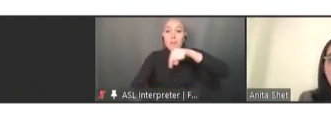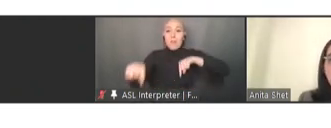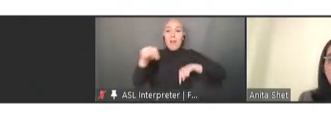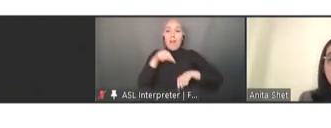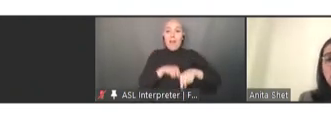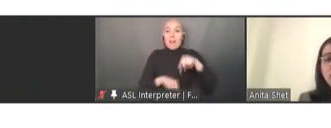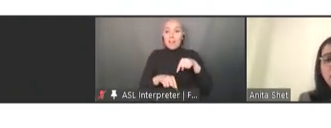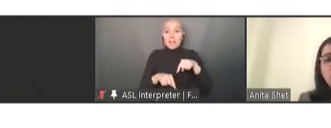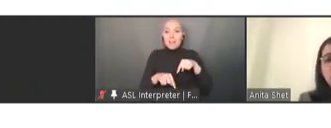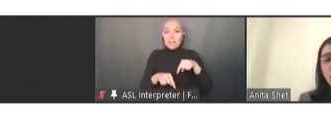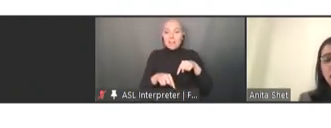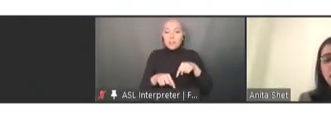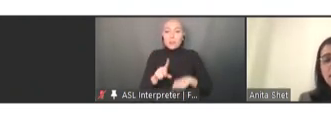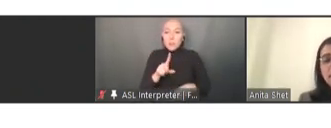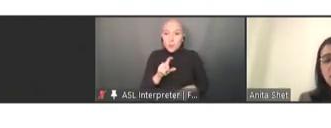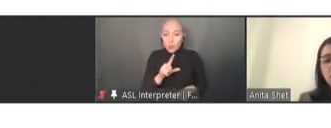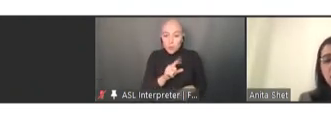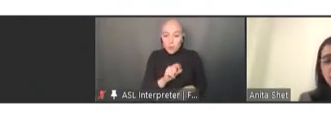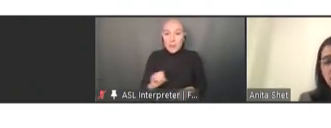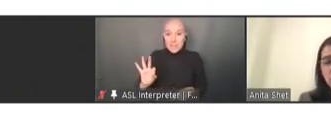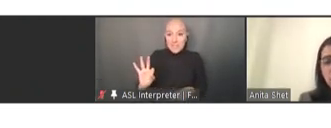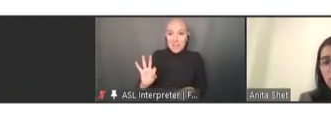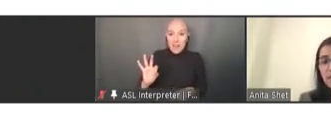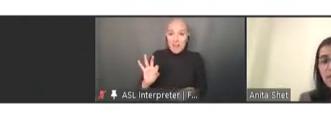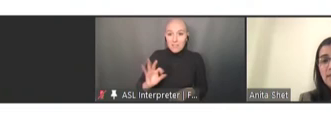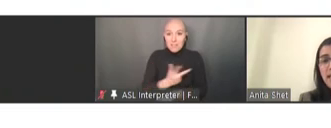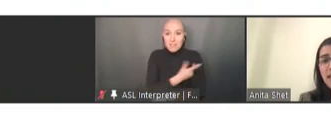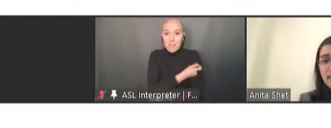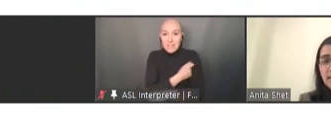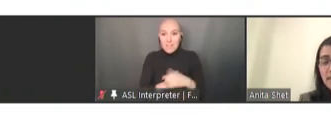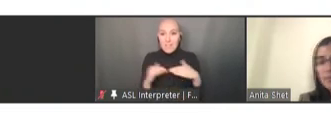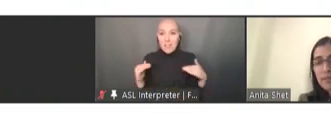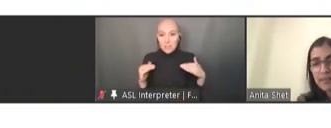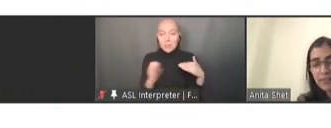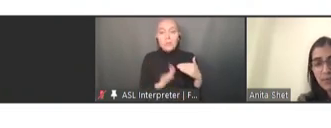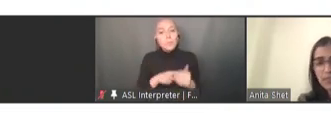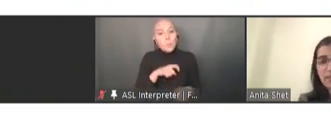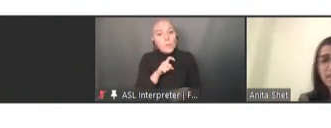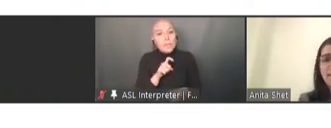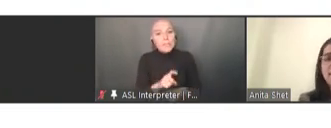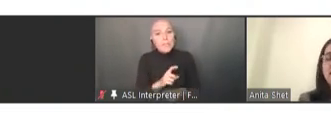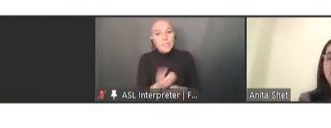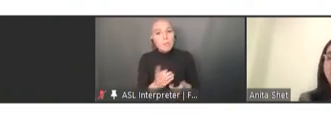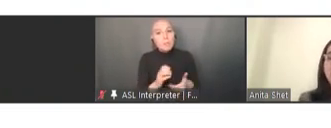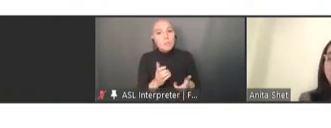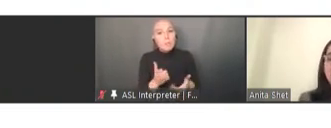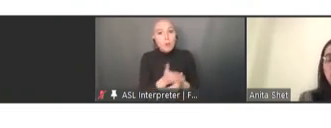And we all need to be partners in the recovery process and in building the resilience that